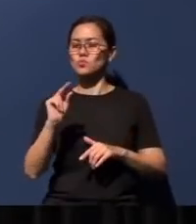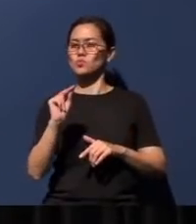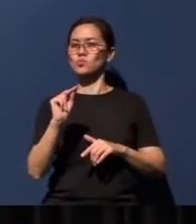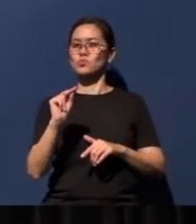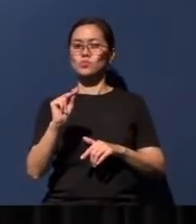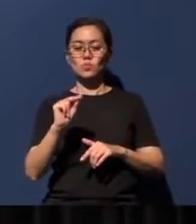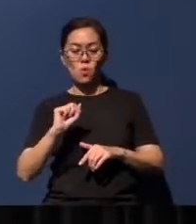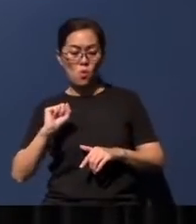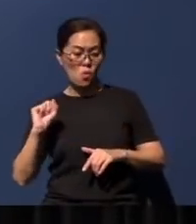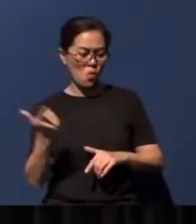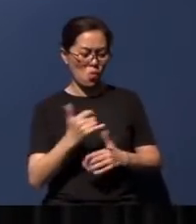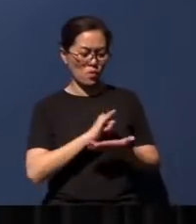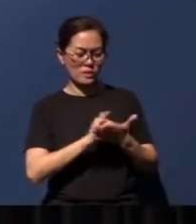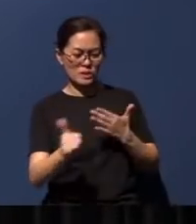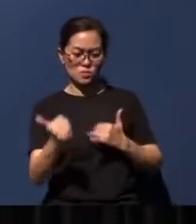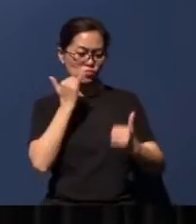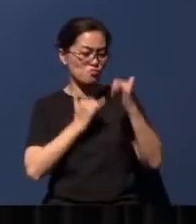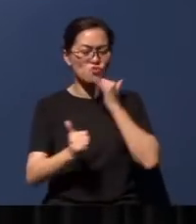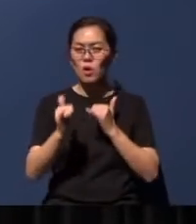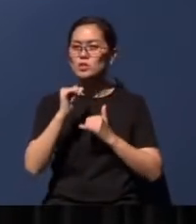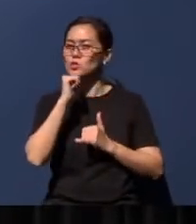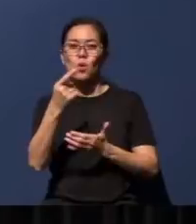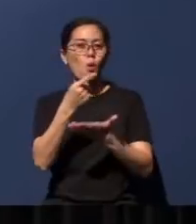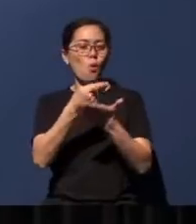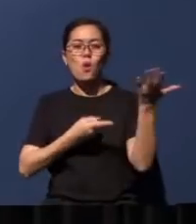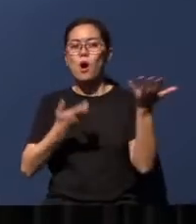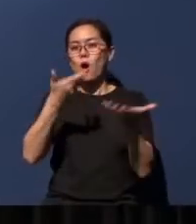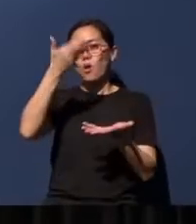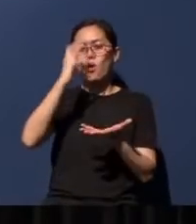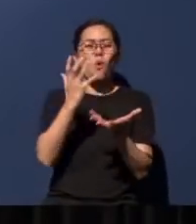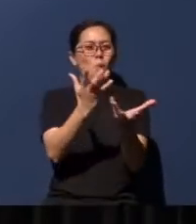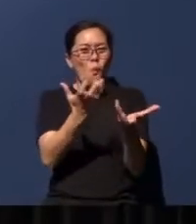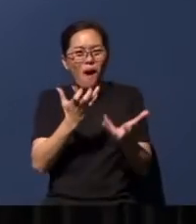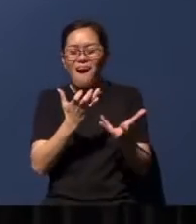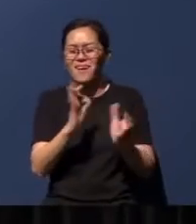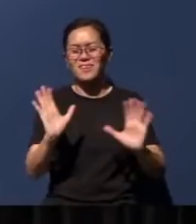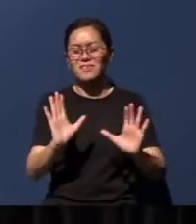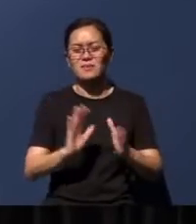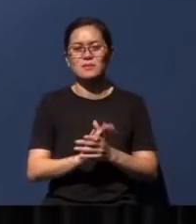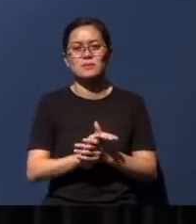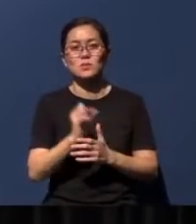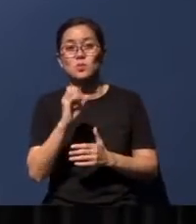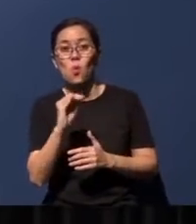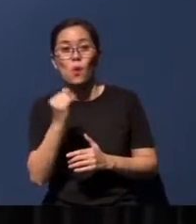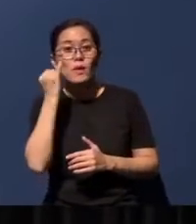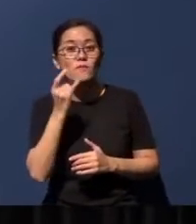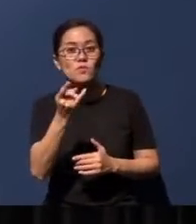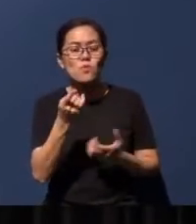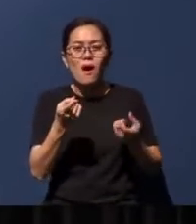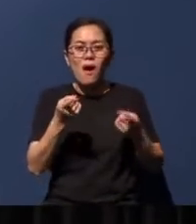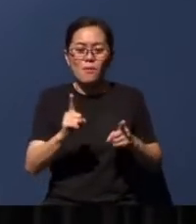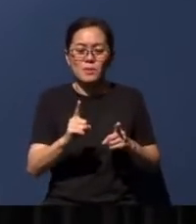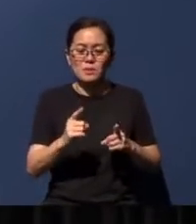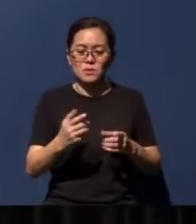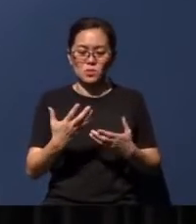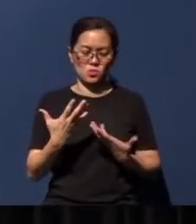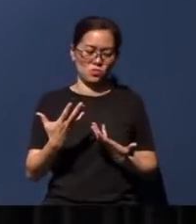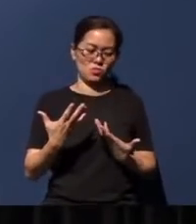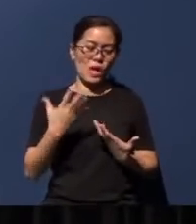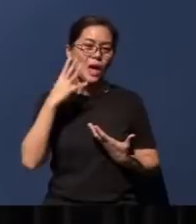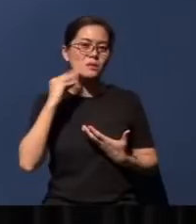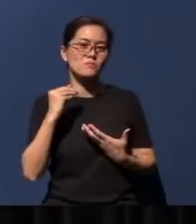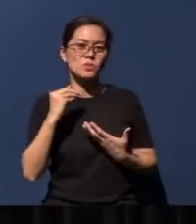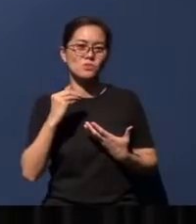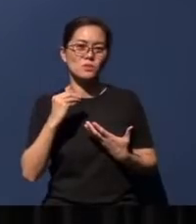not what God intended in the very first place. So if you happen to be a victim of injustice today,